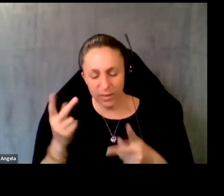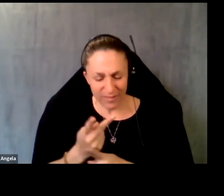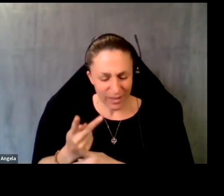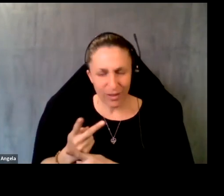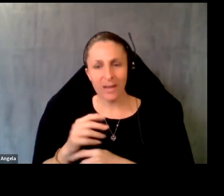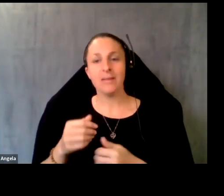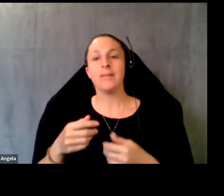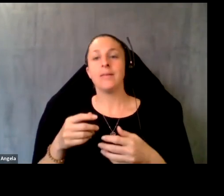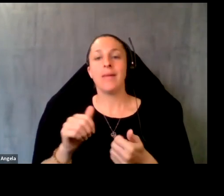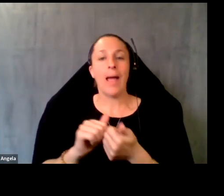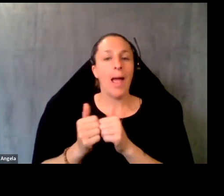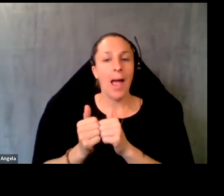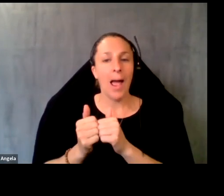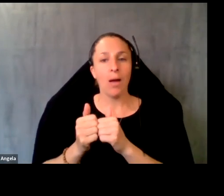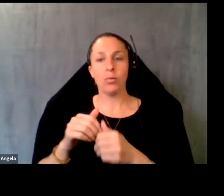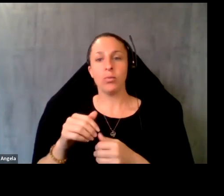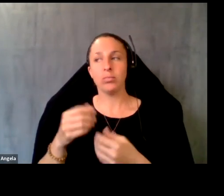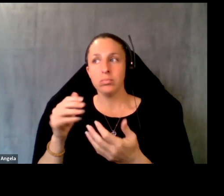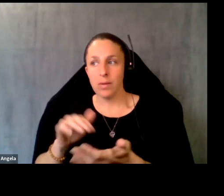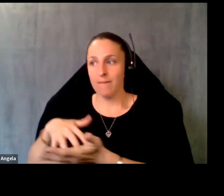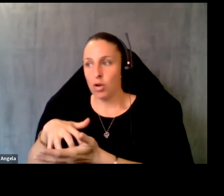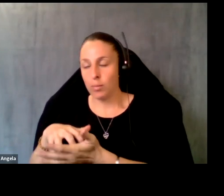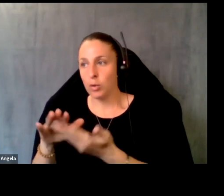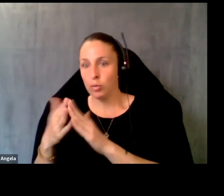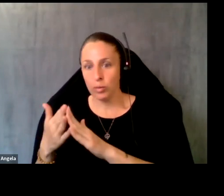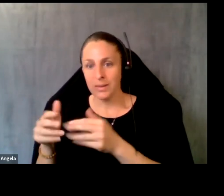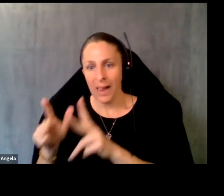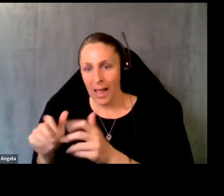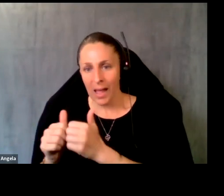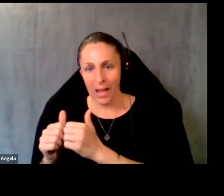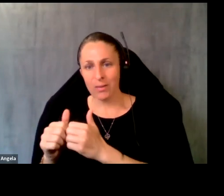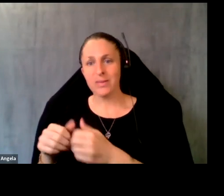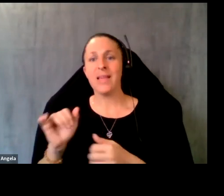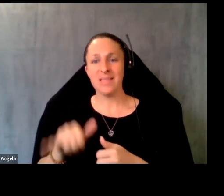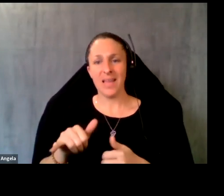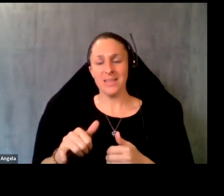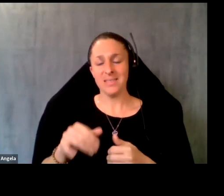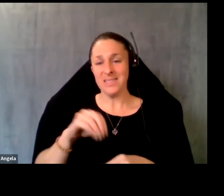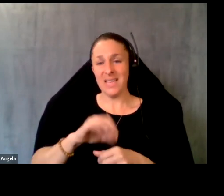our most vulnerable Communities, those highlighted in the covered population, and more populations,